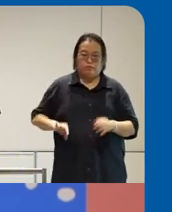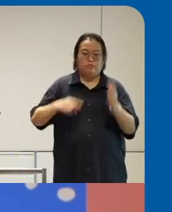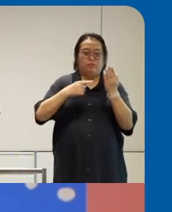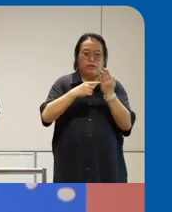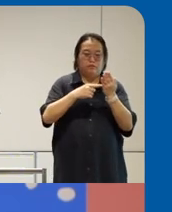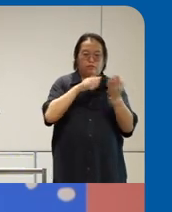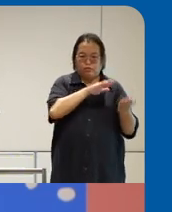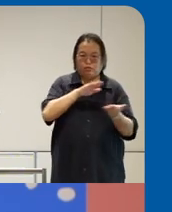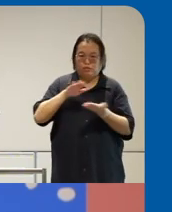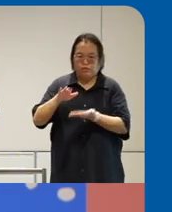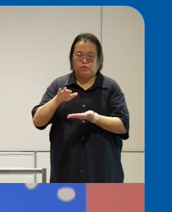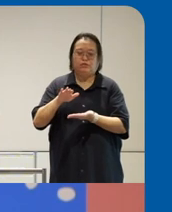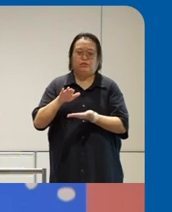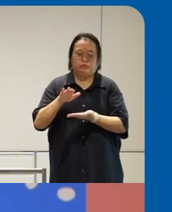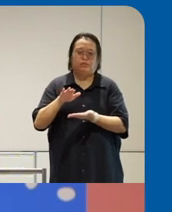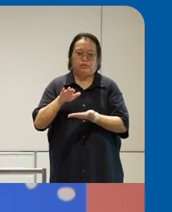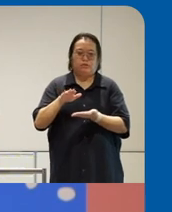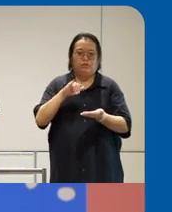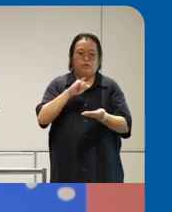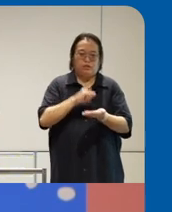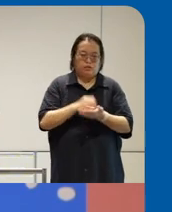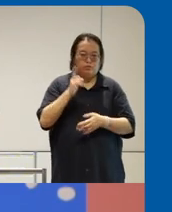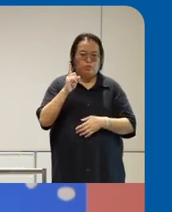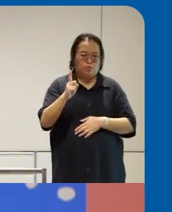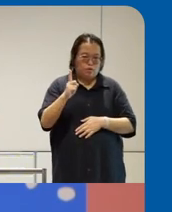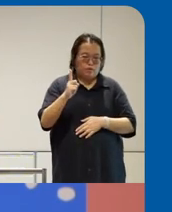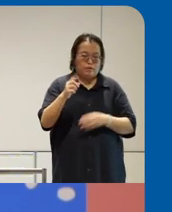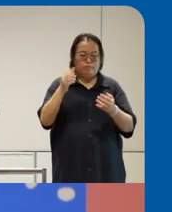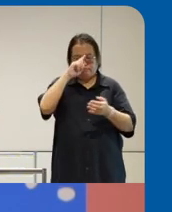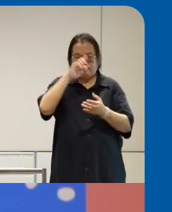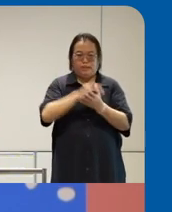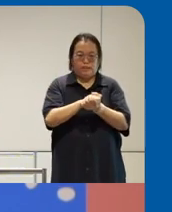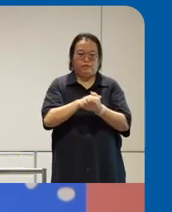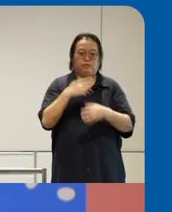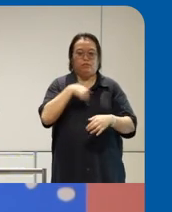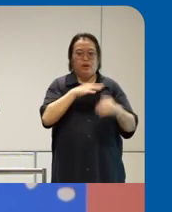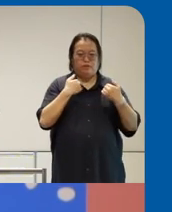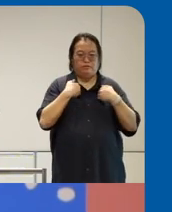that's one of the core beliefs that we have that's driving our mission uh uh just just to end um one